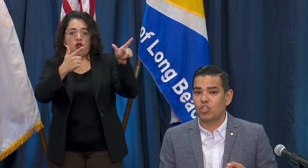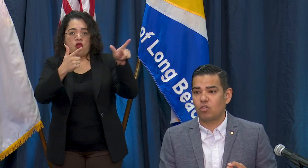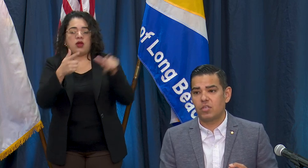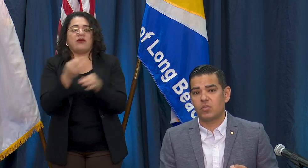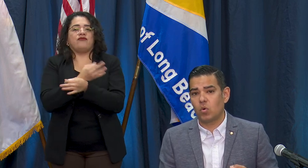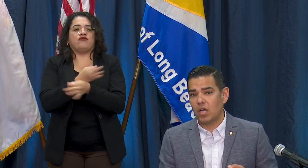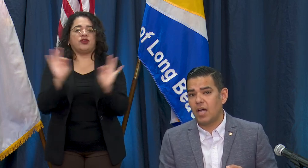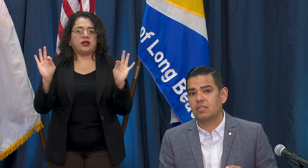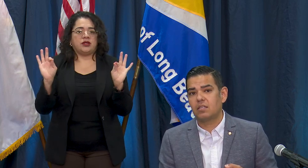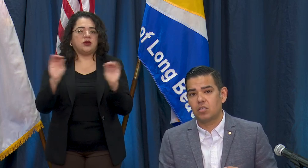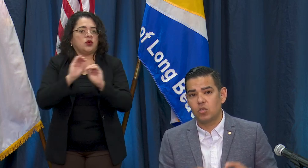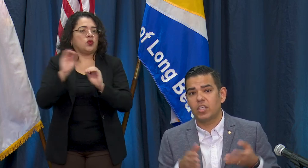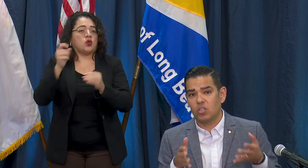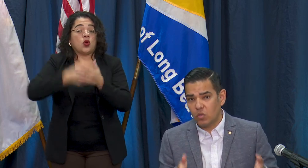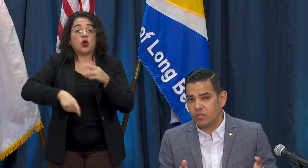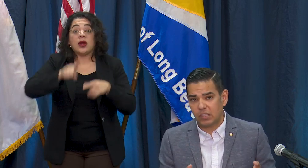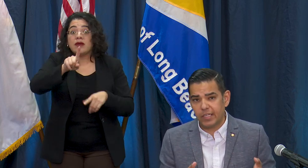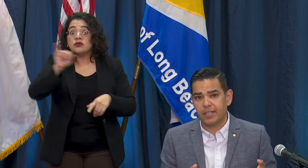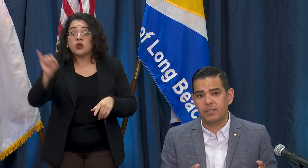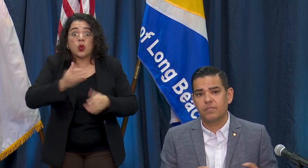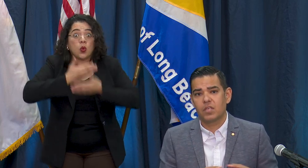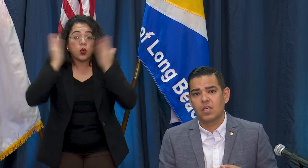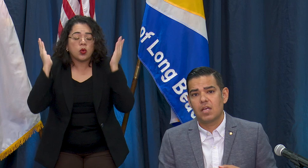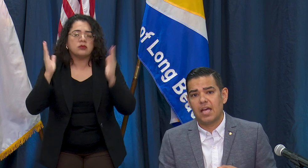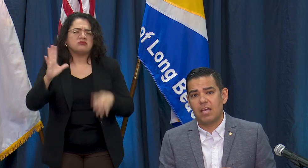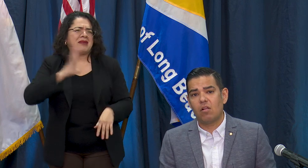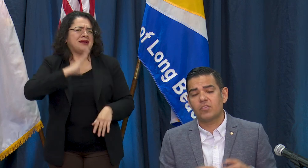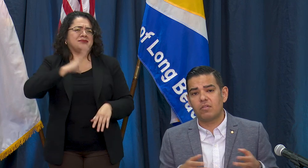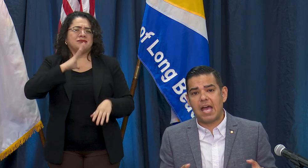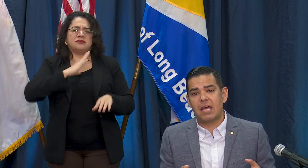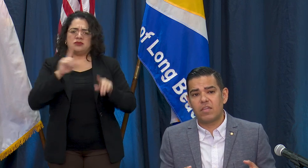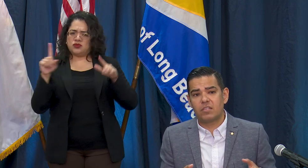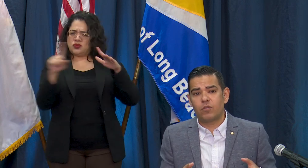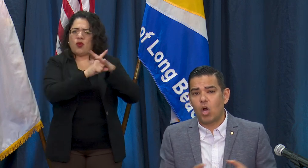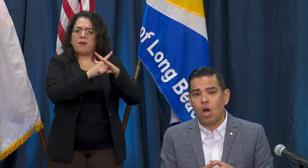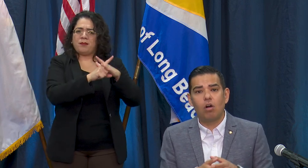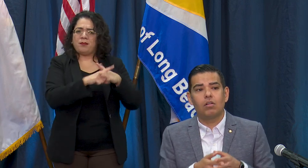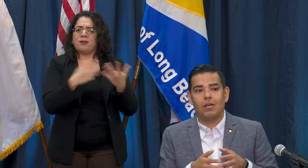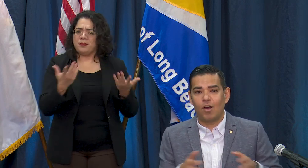insurance or not you can use the clinic and I'll also add that it's for all our